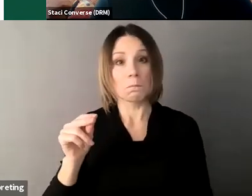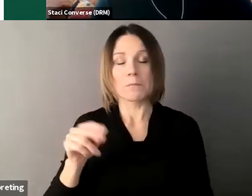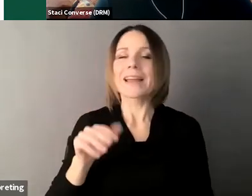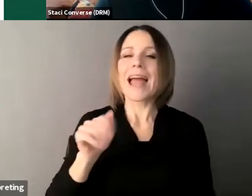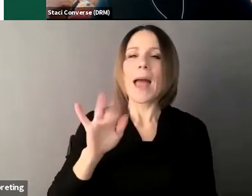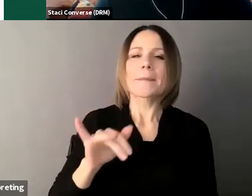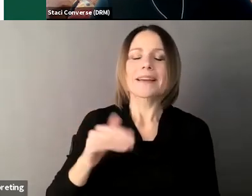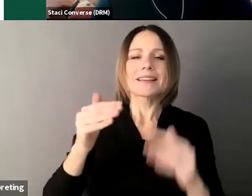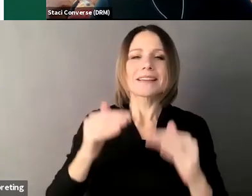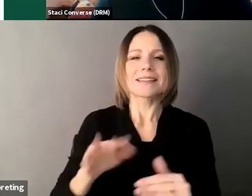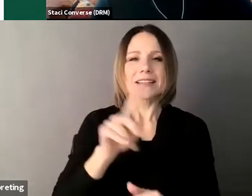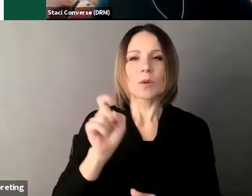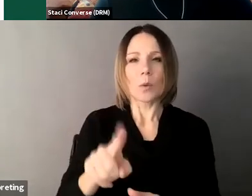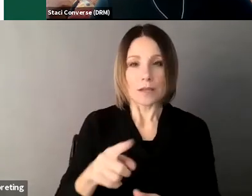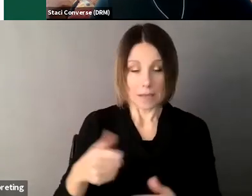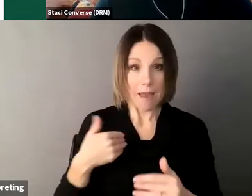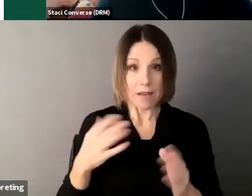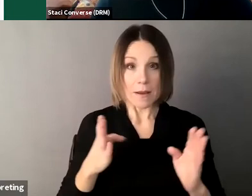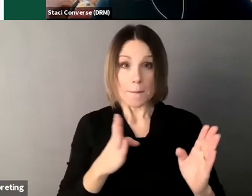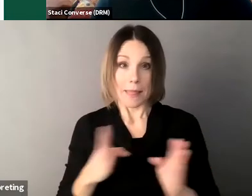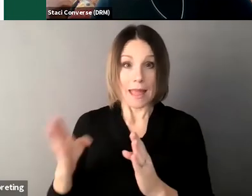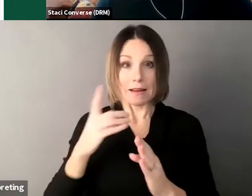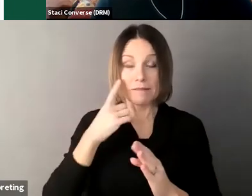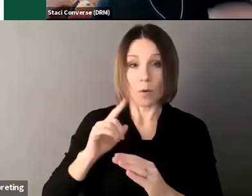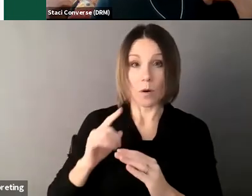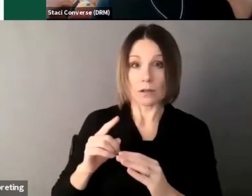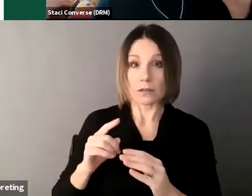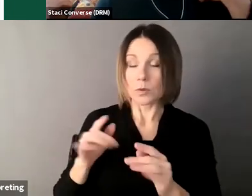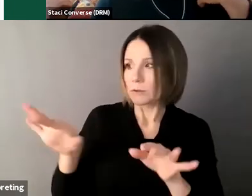place which I think we've answered um so I don't know if Staci if you have anything else you want